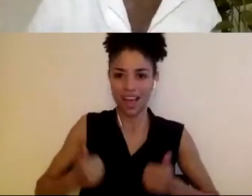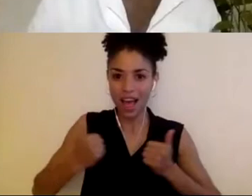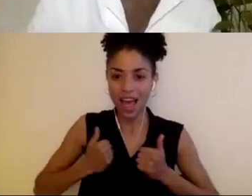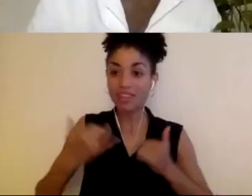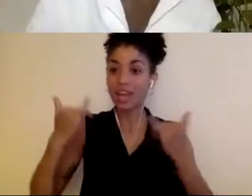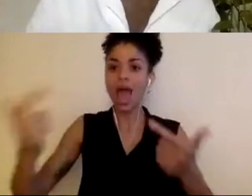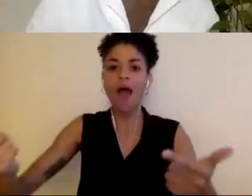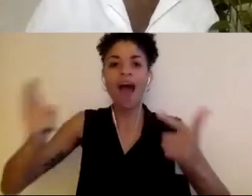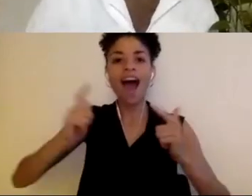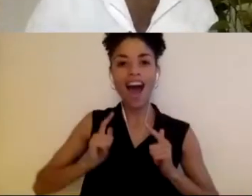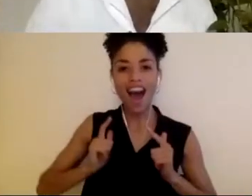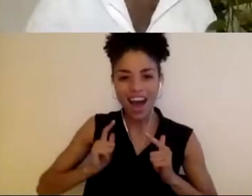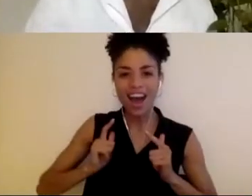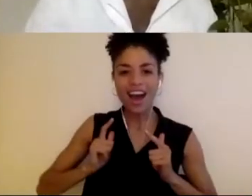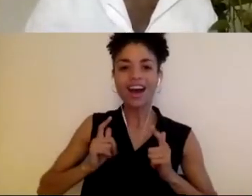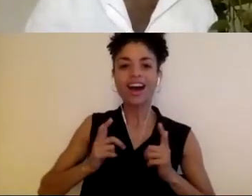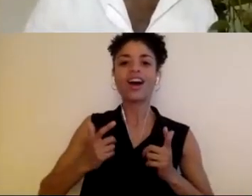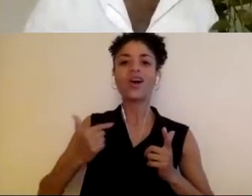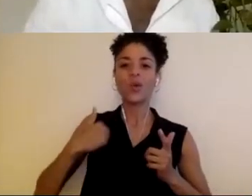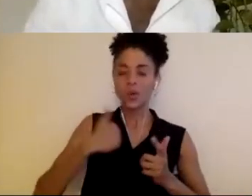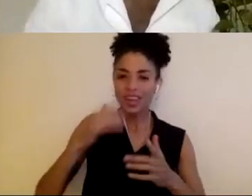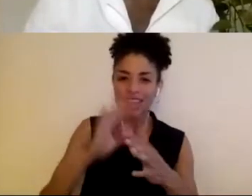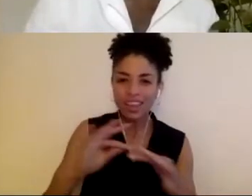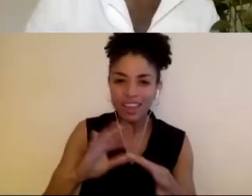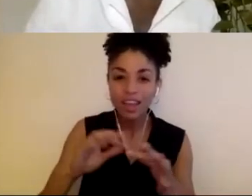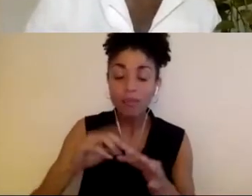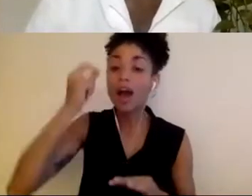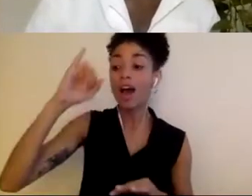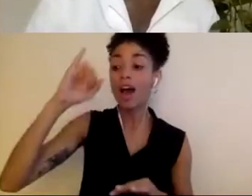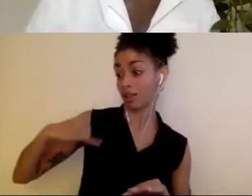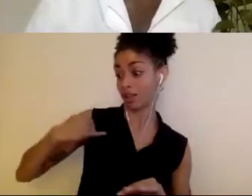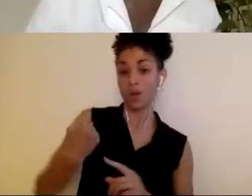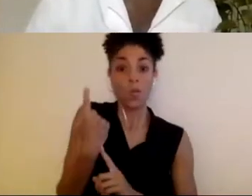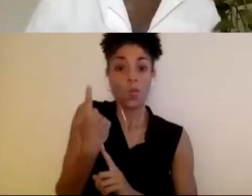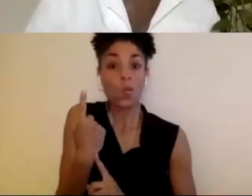understand that it also wasn't just Judith Heumann, right? It not just me.